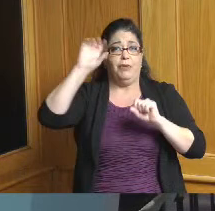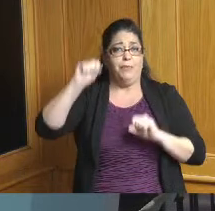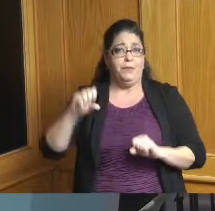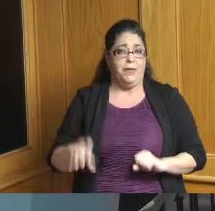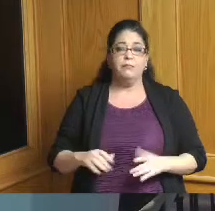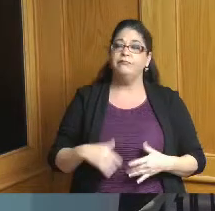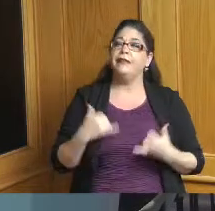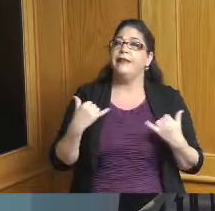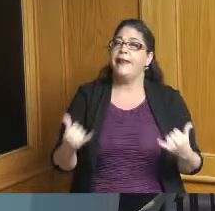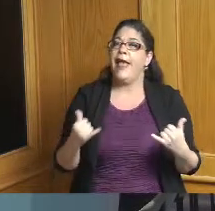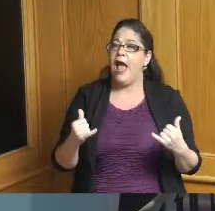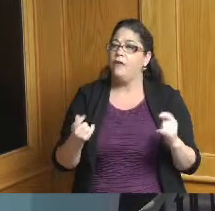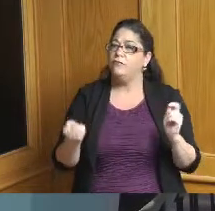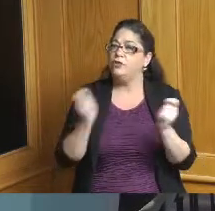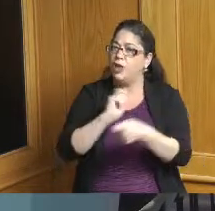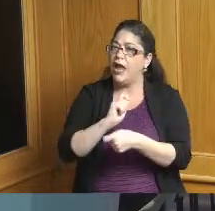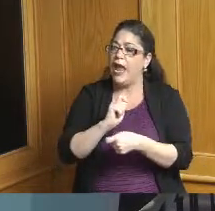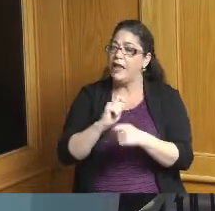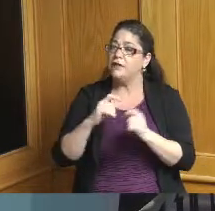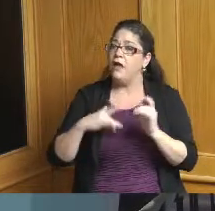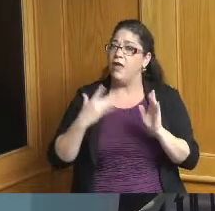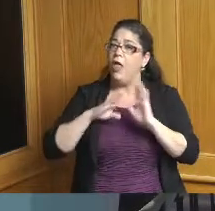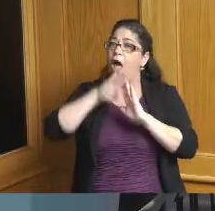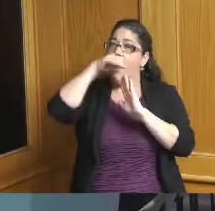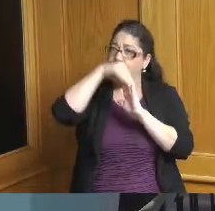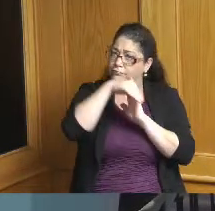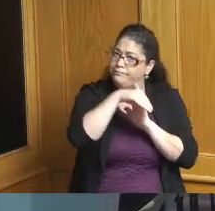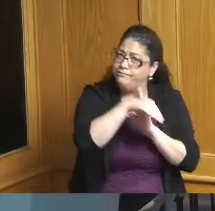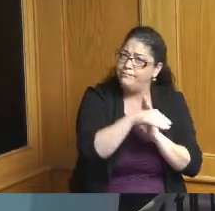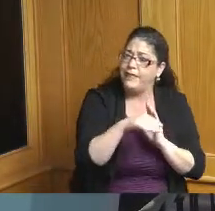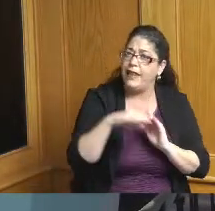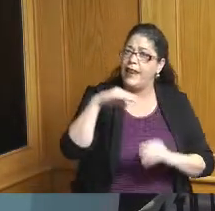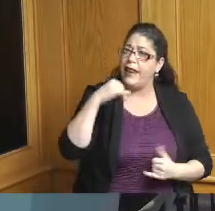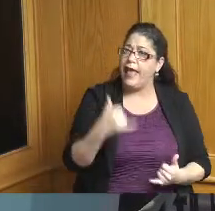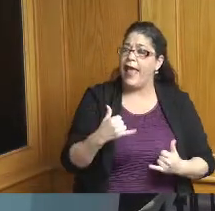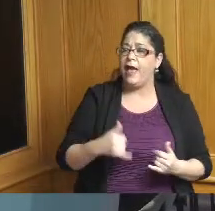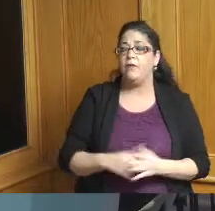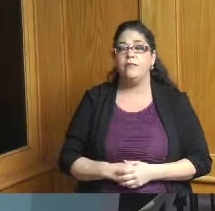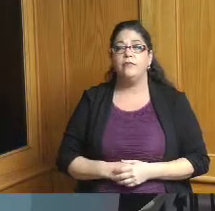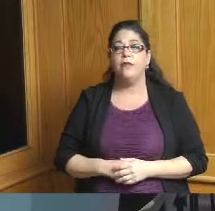and a couple of them are actually heading in the right direction so month after month we've been